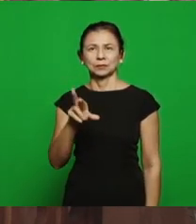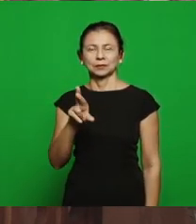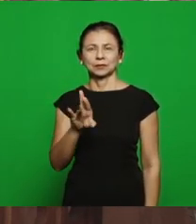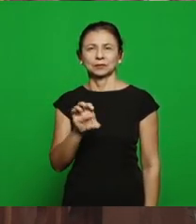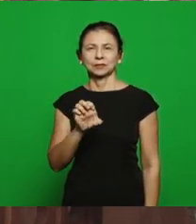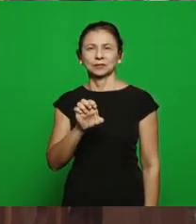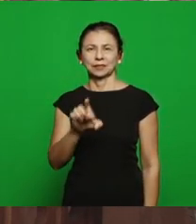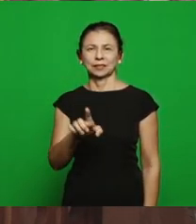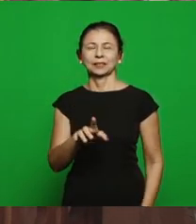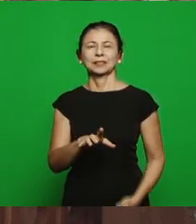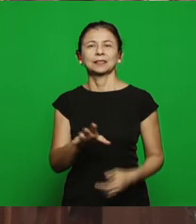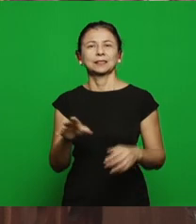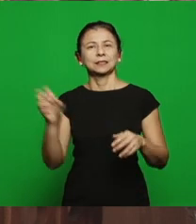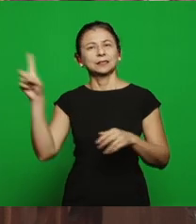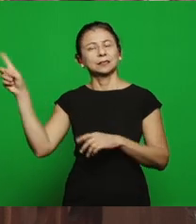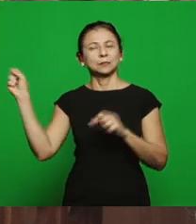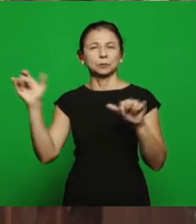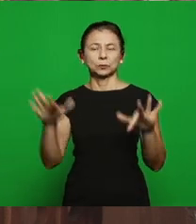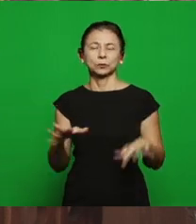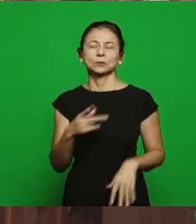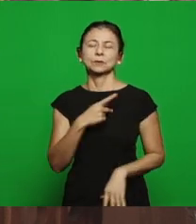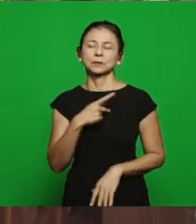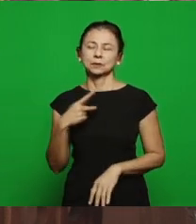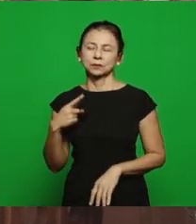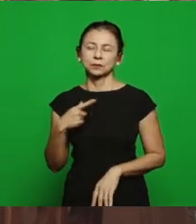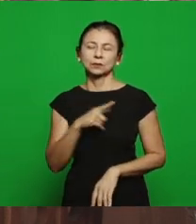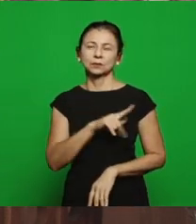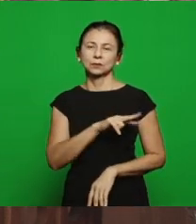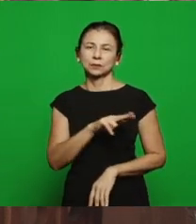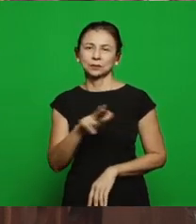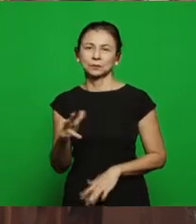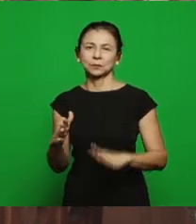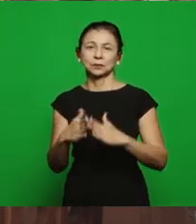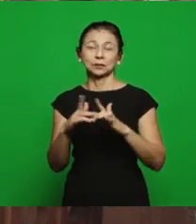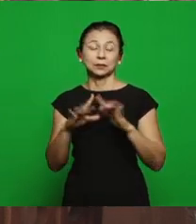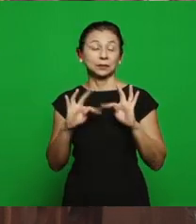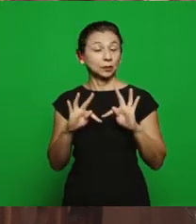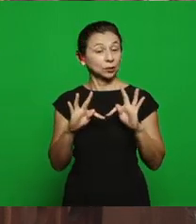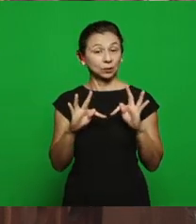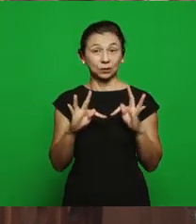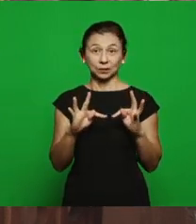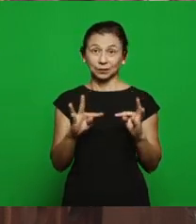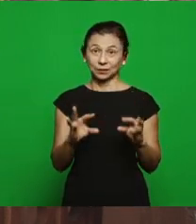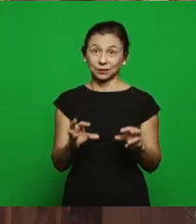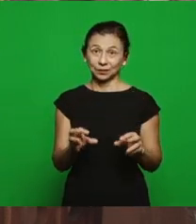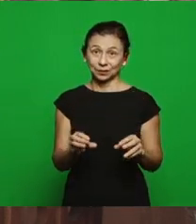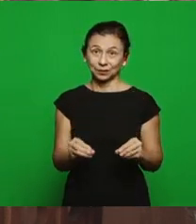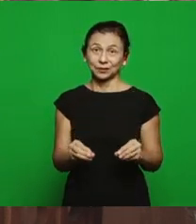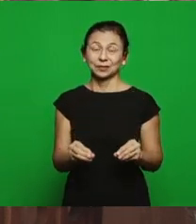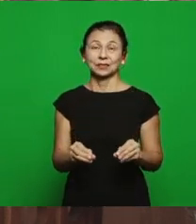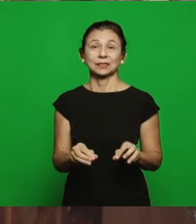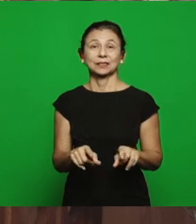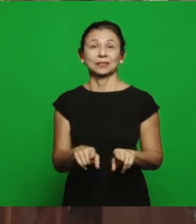the pastors, the brethren and the churches, also our brother and his family